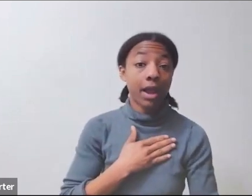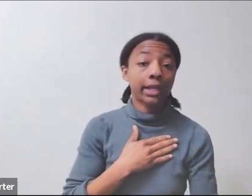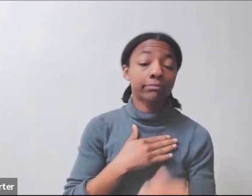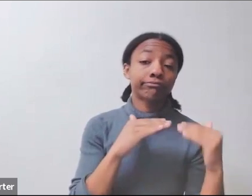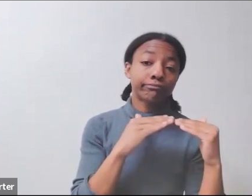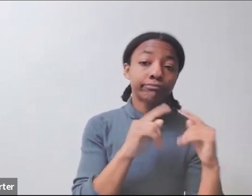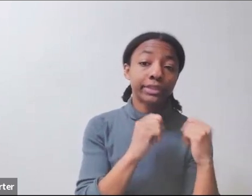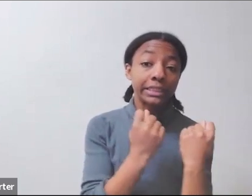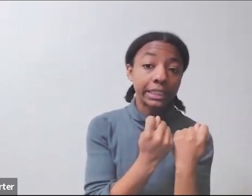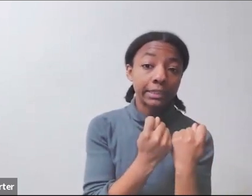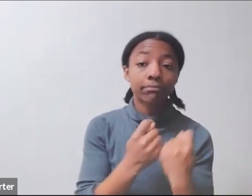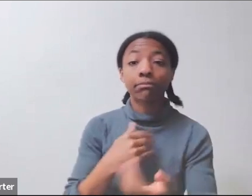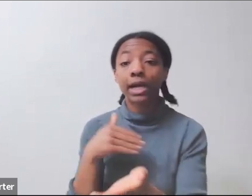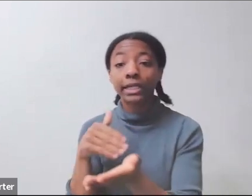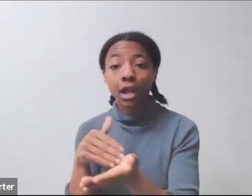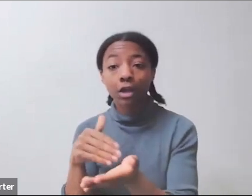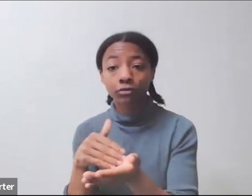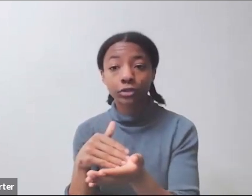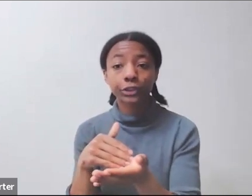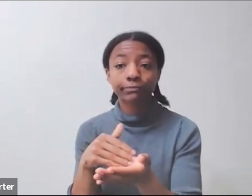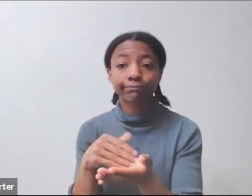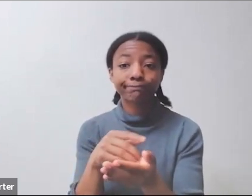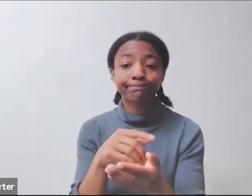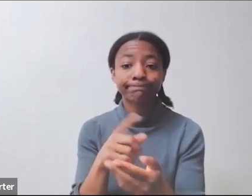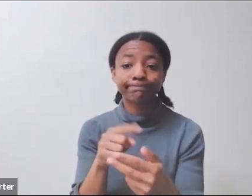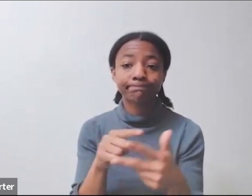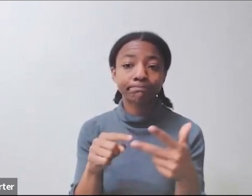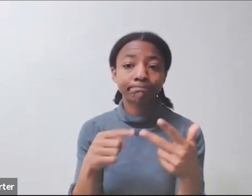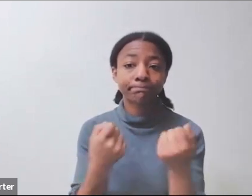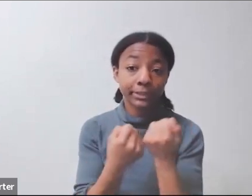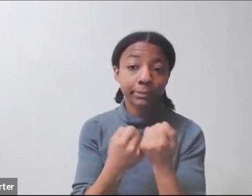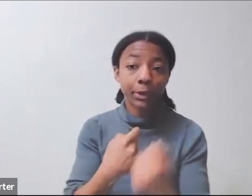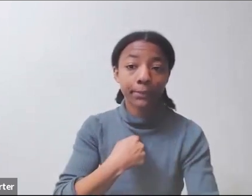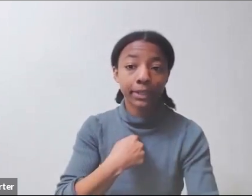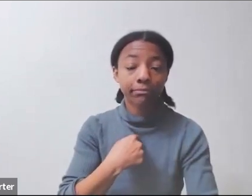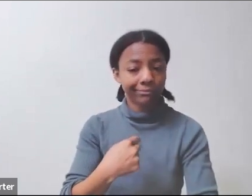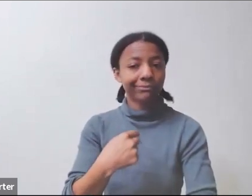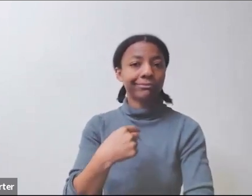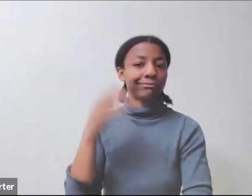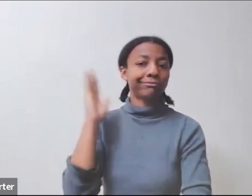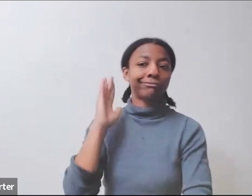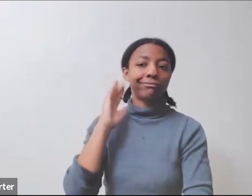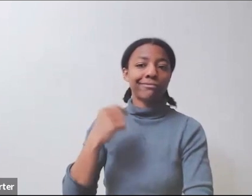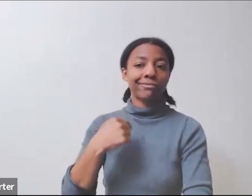It was hard for me to figure out initially, I had a new disability. I wasn't quite sure what I needed in order to get what I needed.